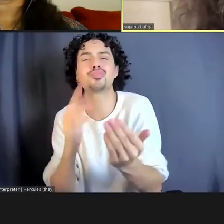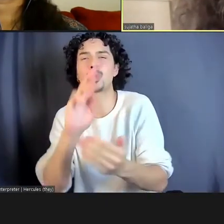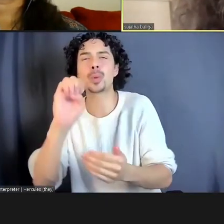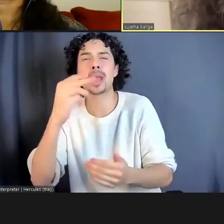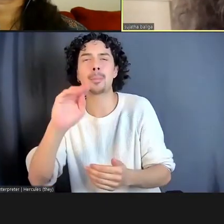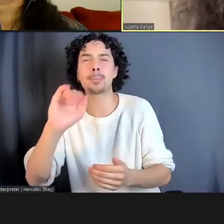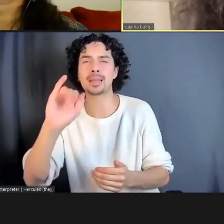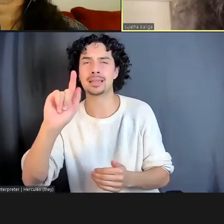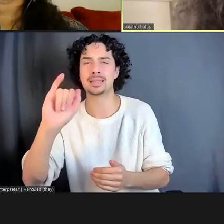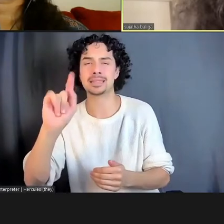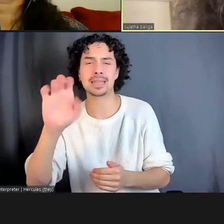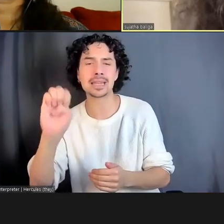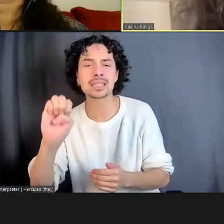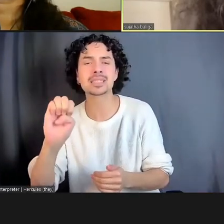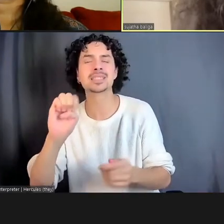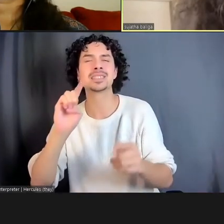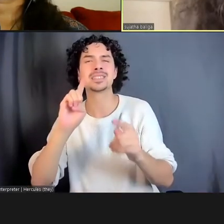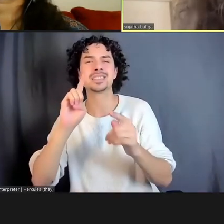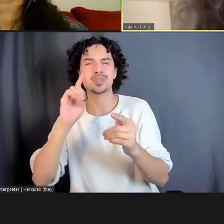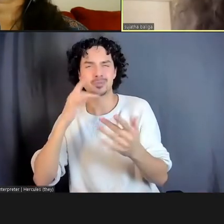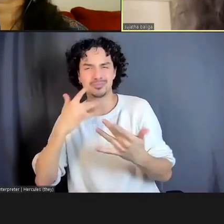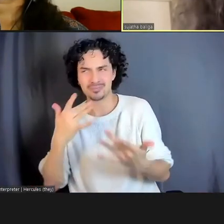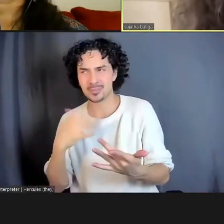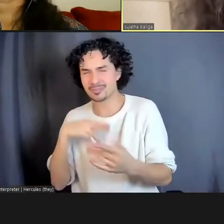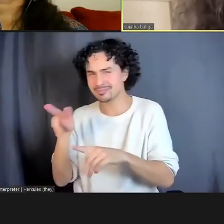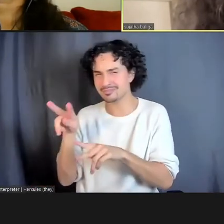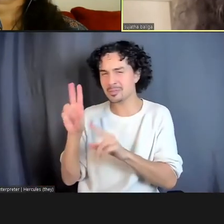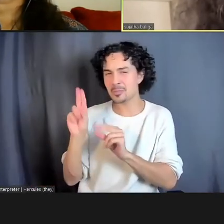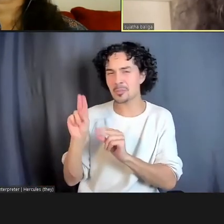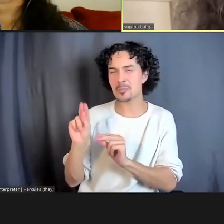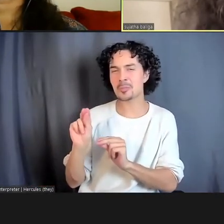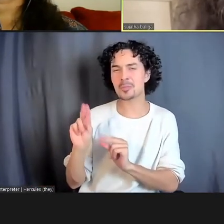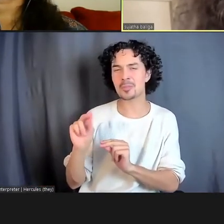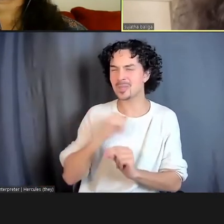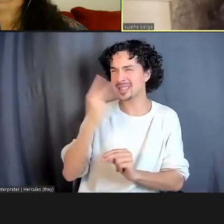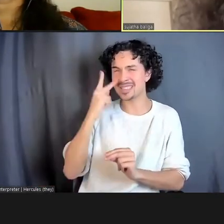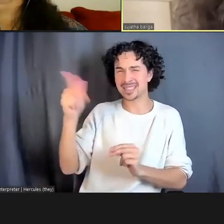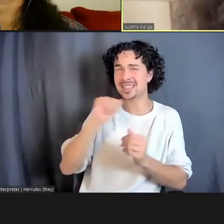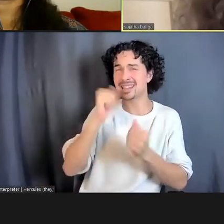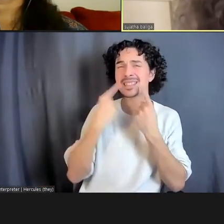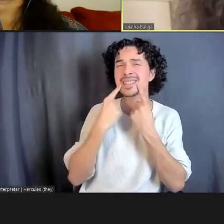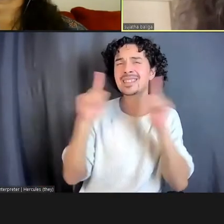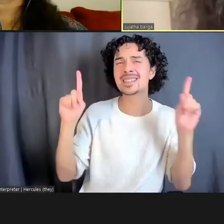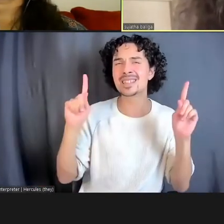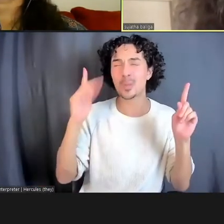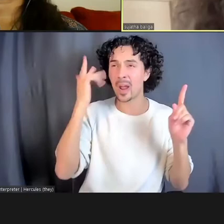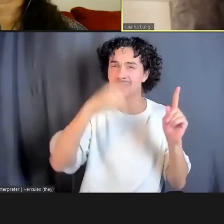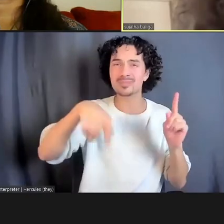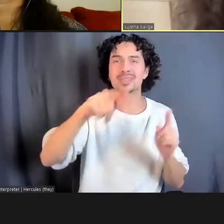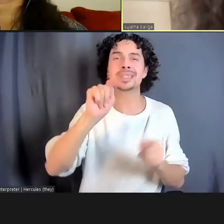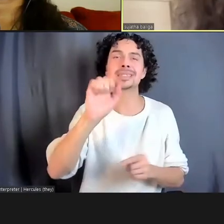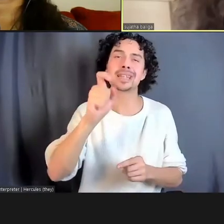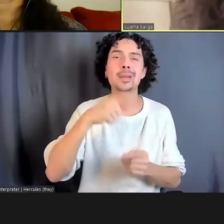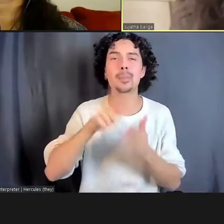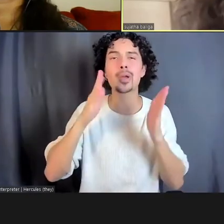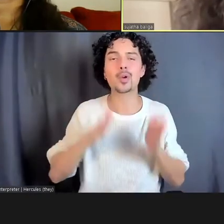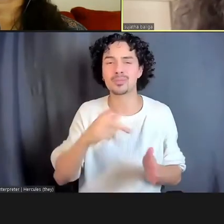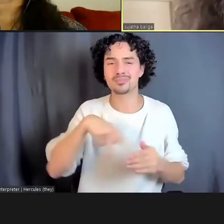So, why would any taxpayer think that this was a good product to be investing in. If it were on the private market, it would have failed ages ago.